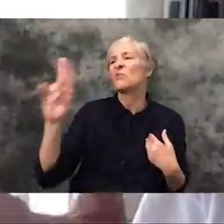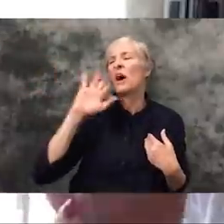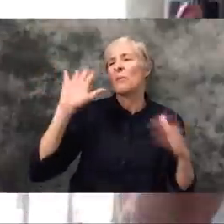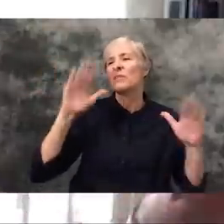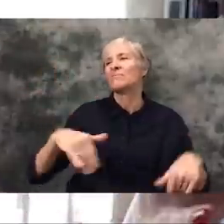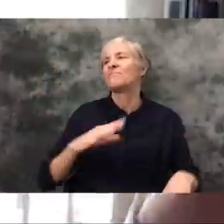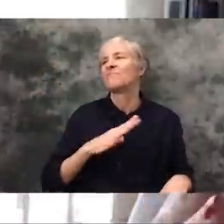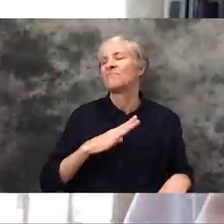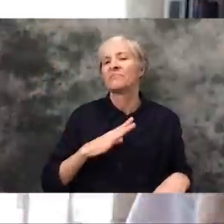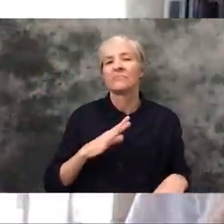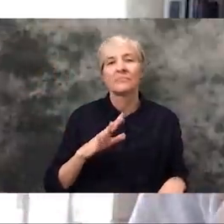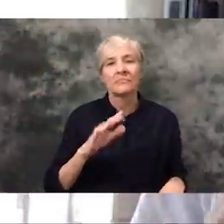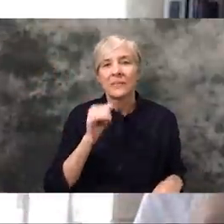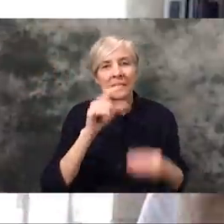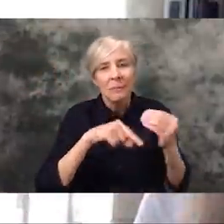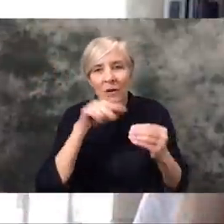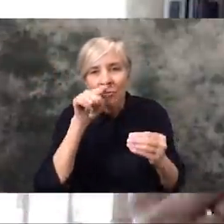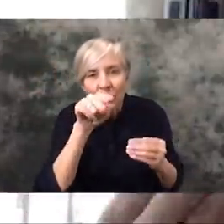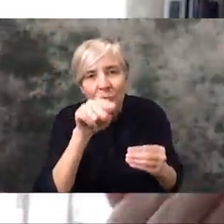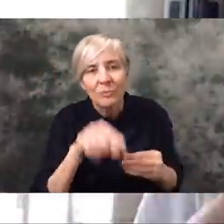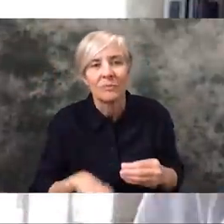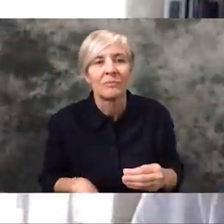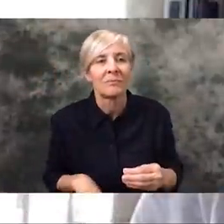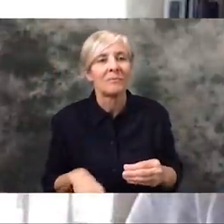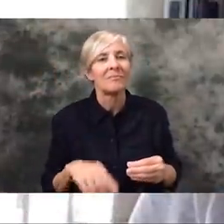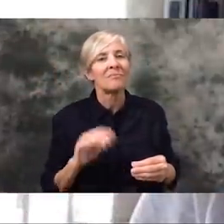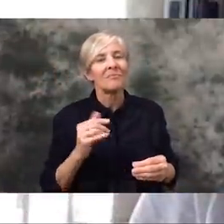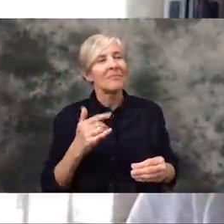they aren't realizing, like, it's not about you. But I think we live in quite a